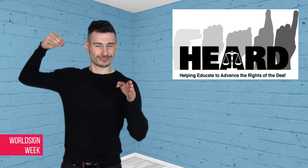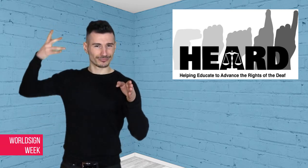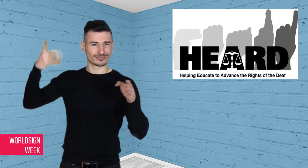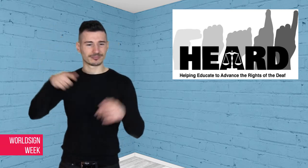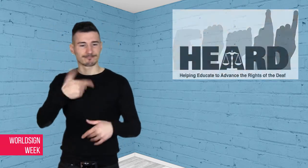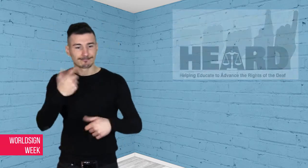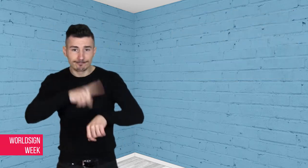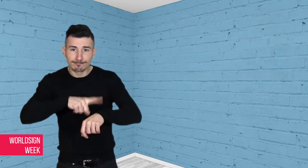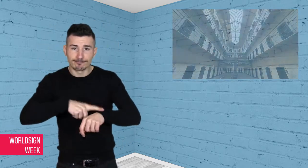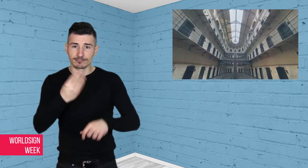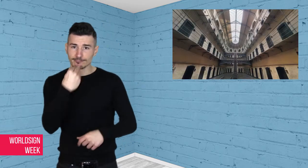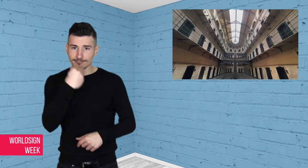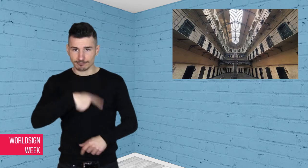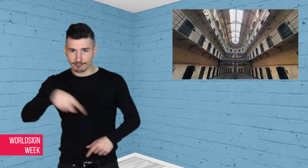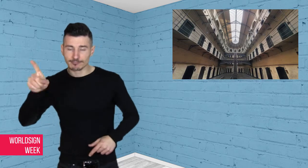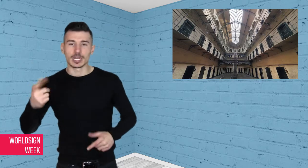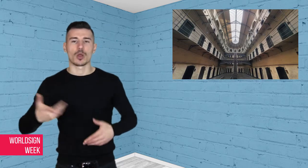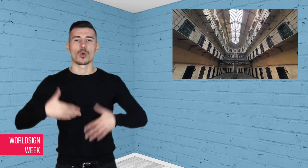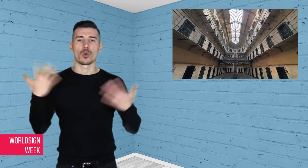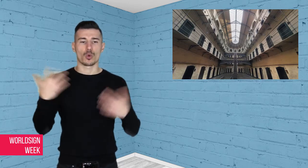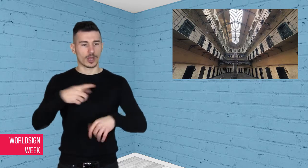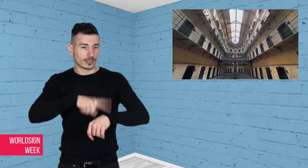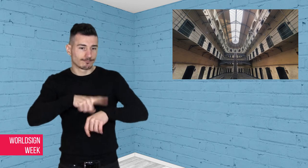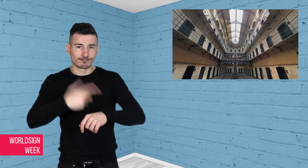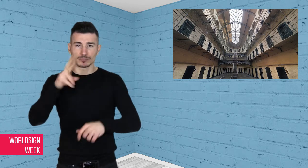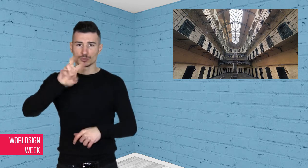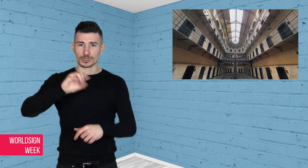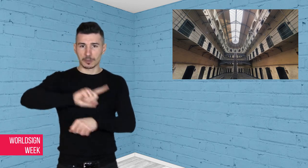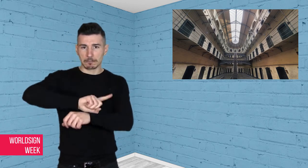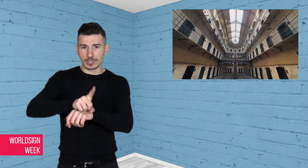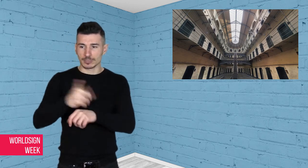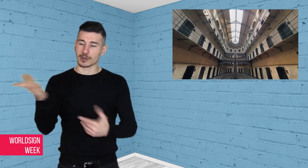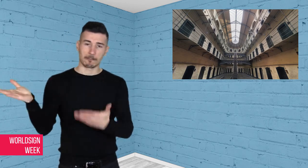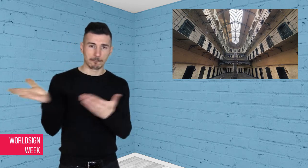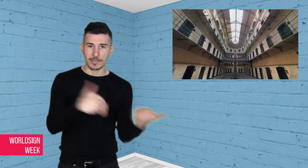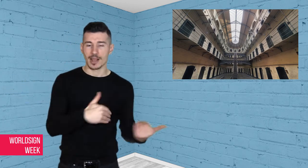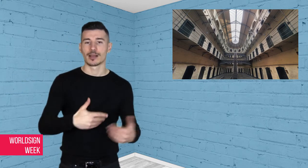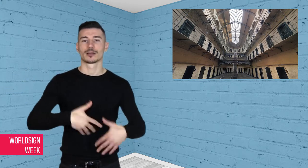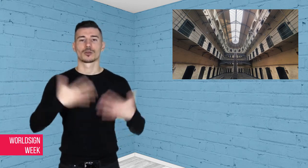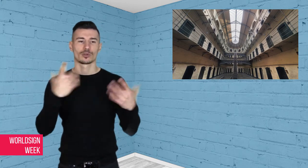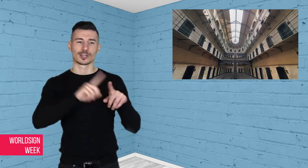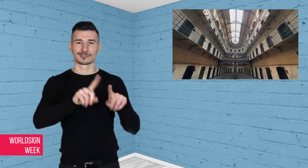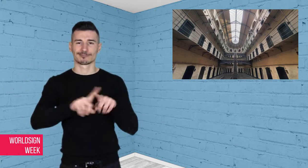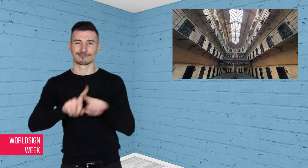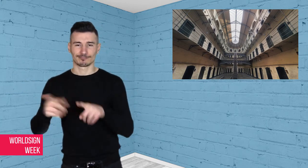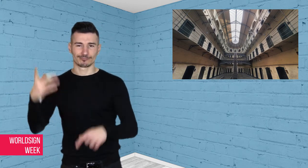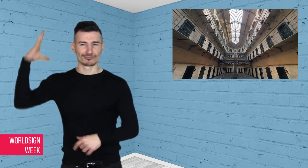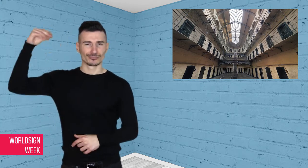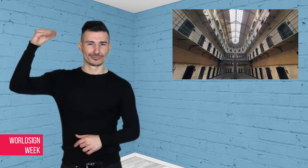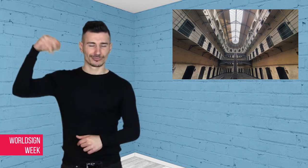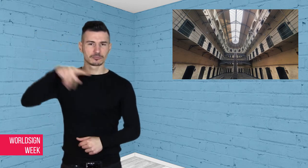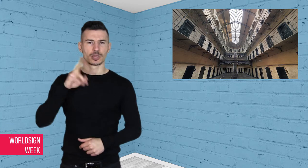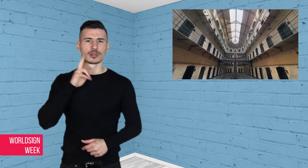that the situation for Deaf people in the criminal system may get worse under